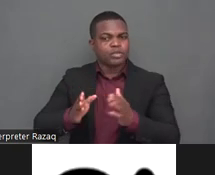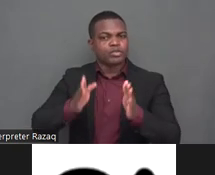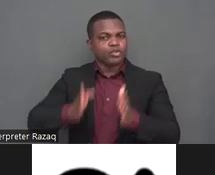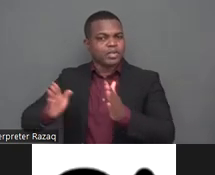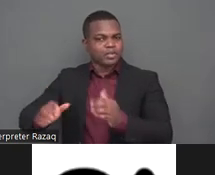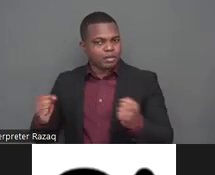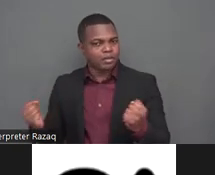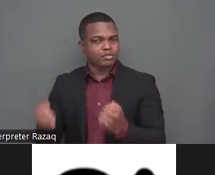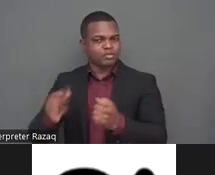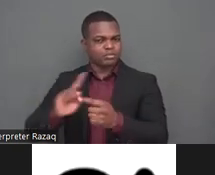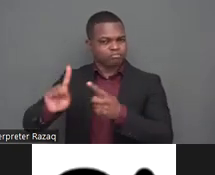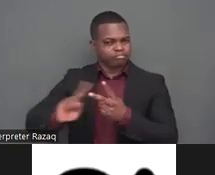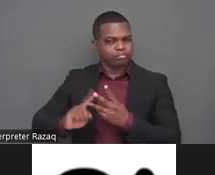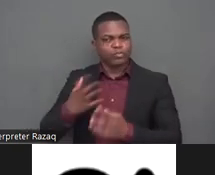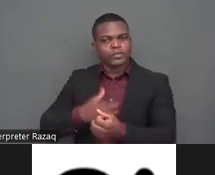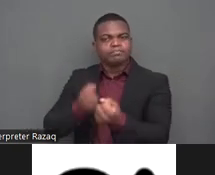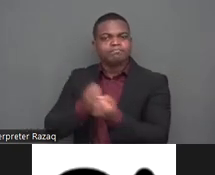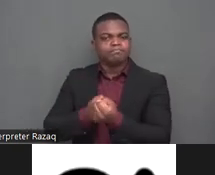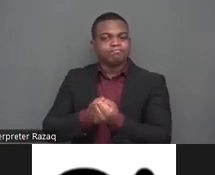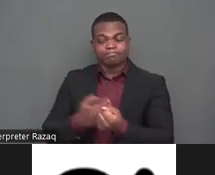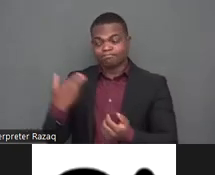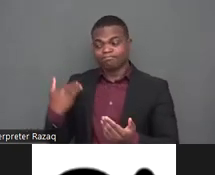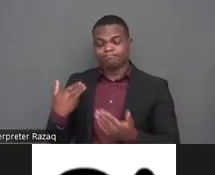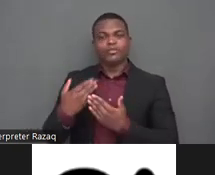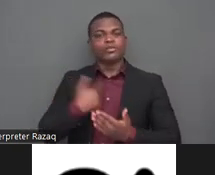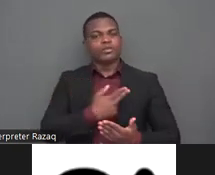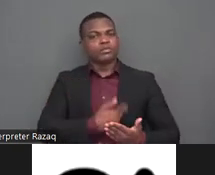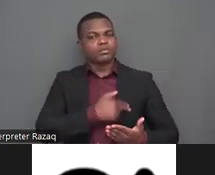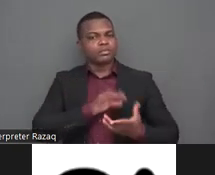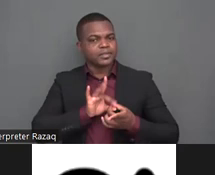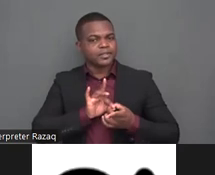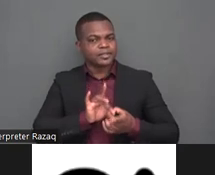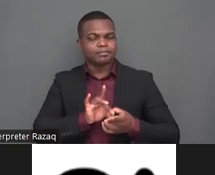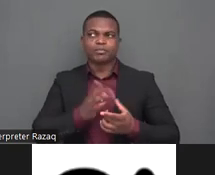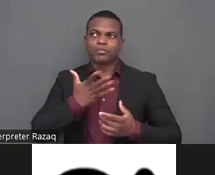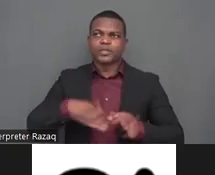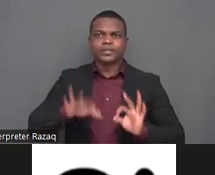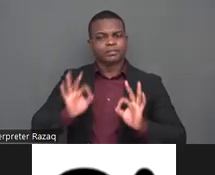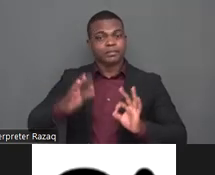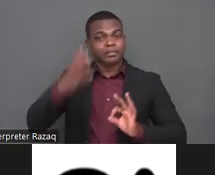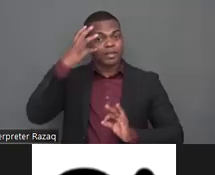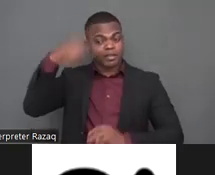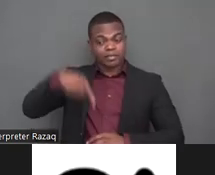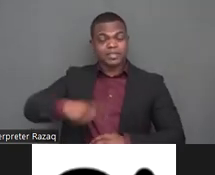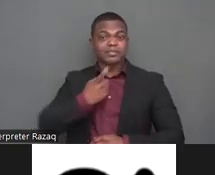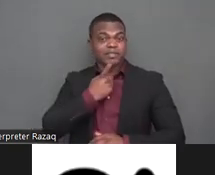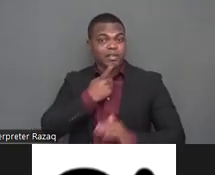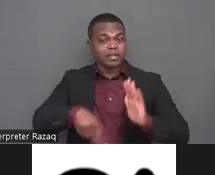through making crpd compliance policies standards and guidance both nationally and internationally